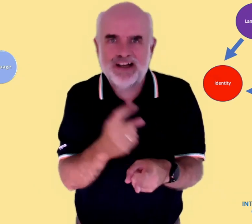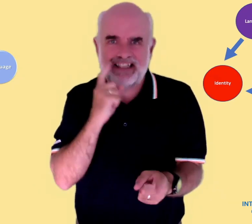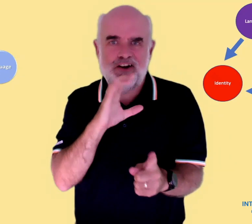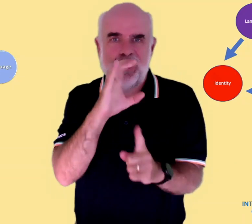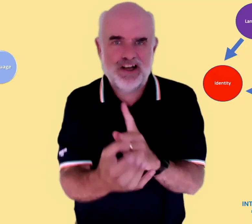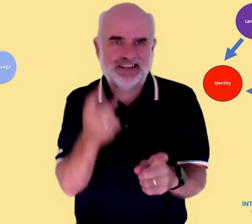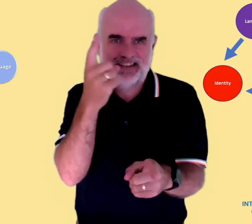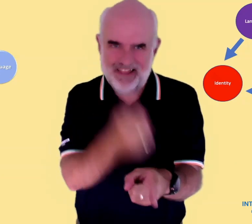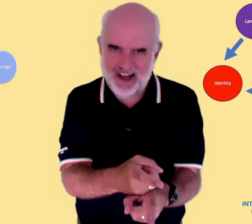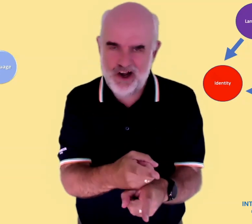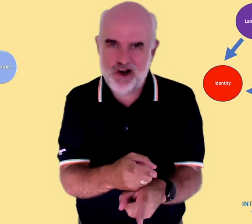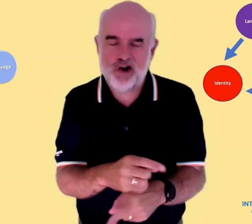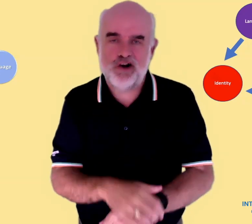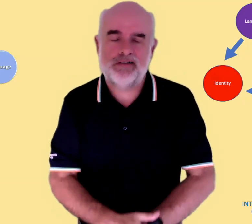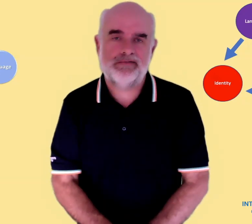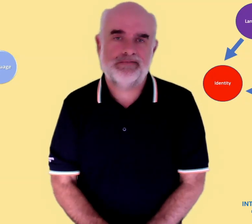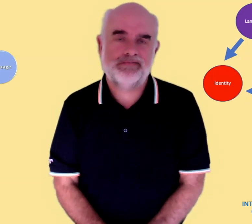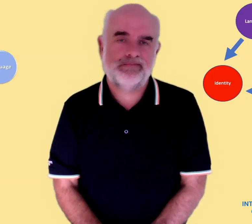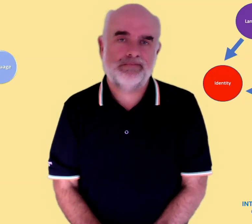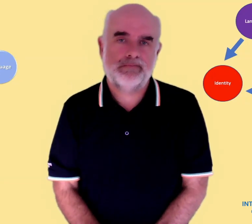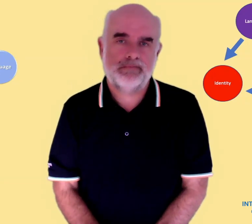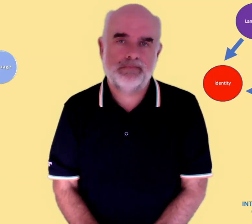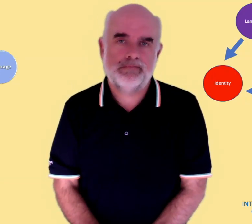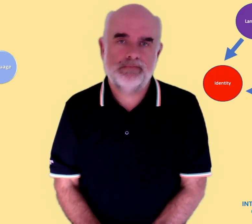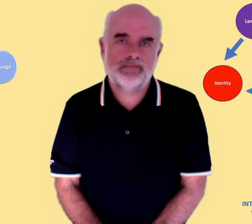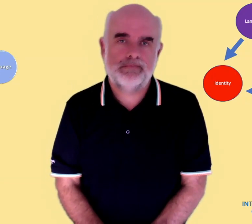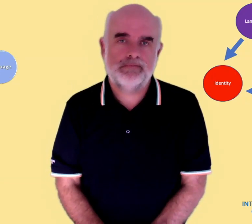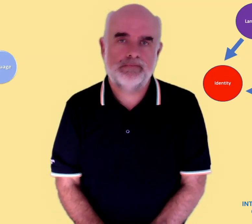It's very clear that Deaf culture is a huge part of this for respondents.